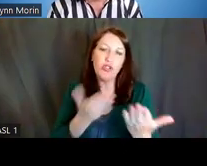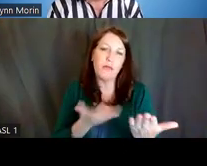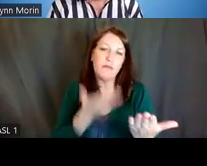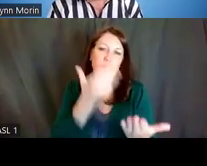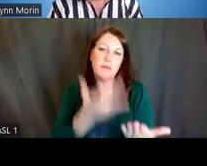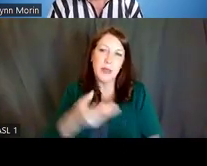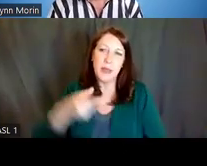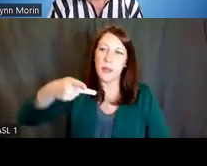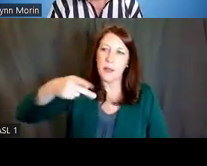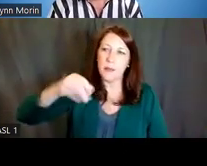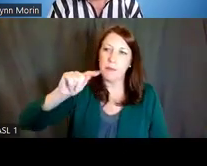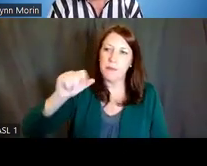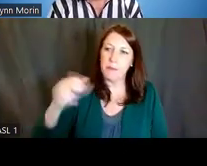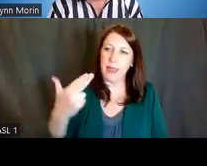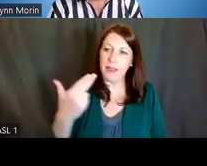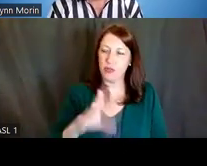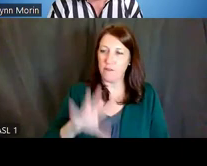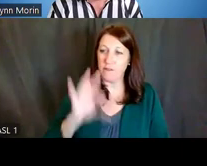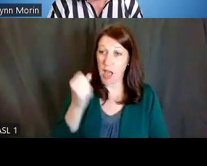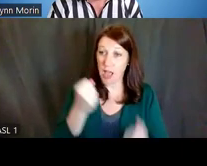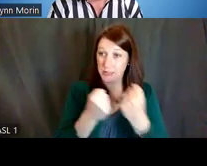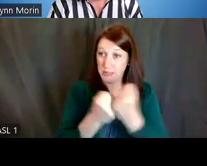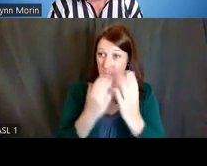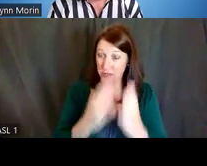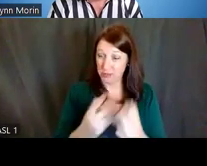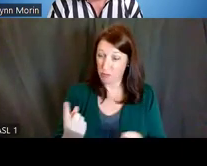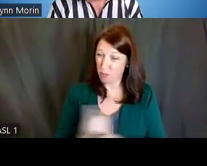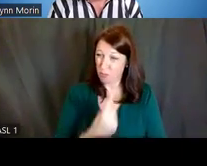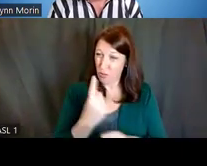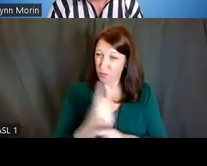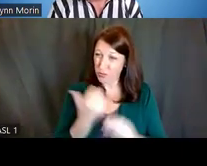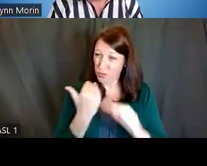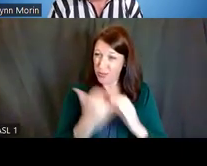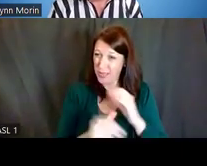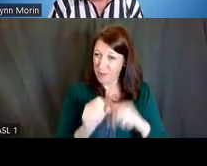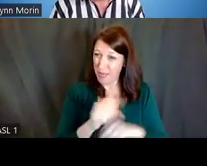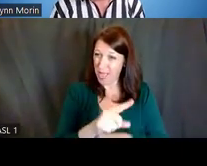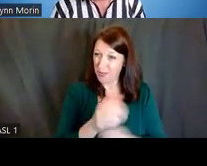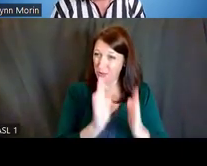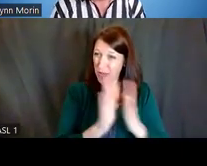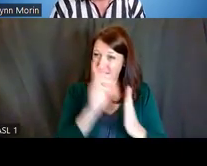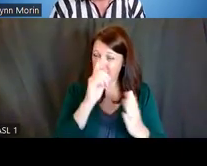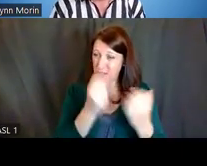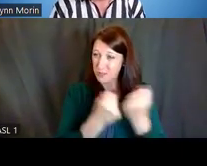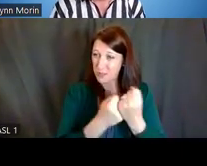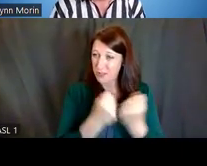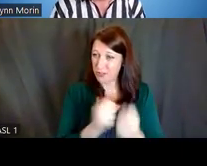Is it appropriate to email people asking for them to sponsor you? Rosalina Bray: It's not appropriate